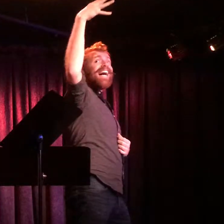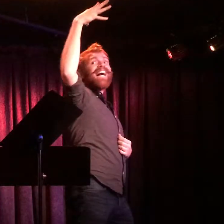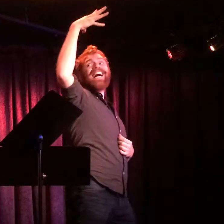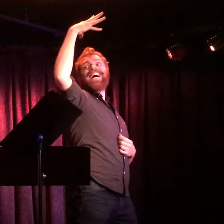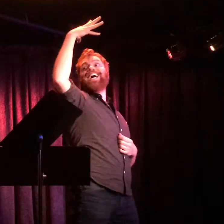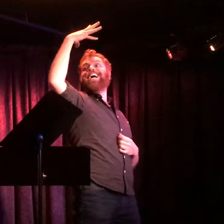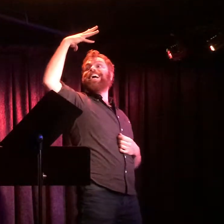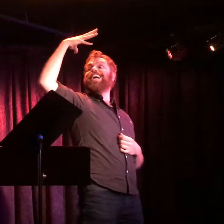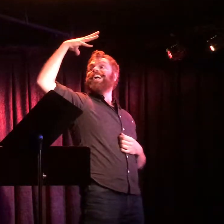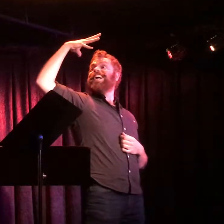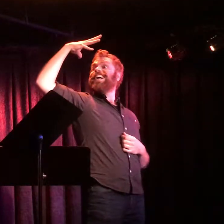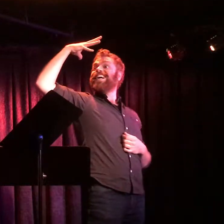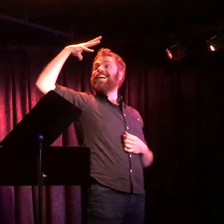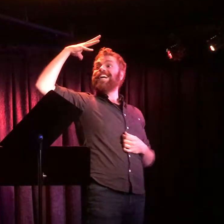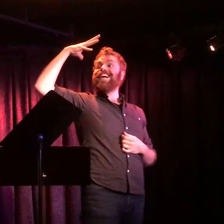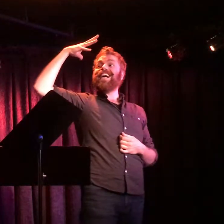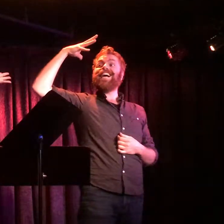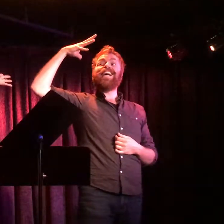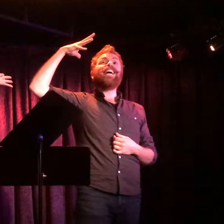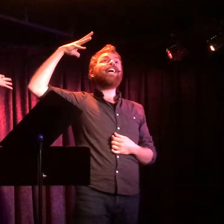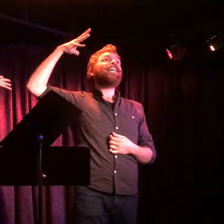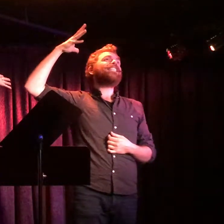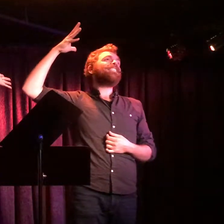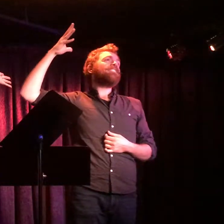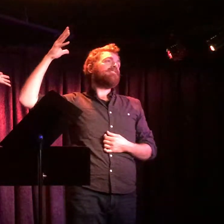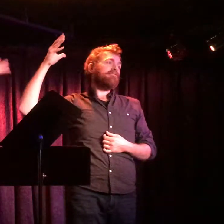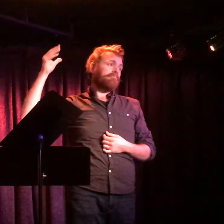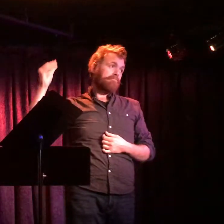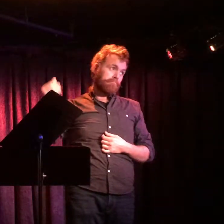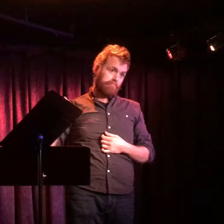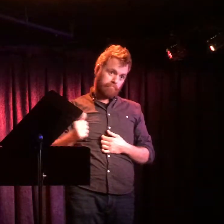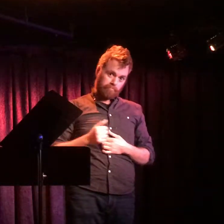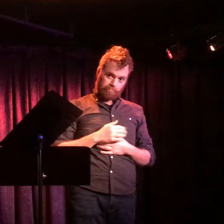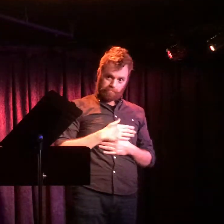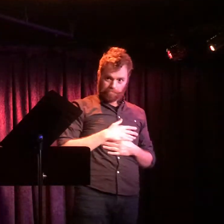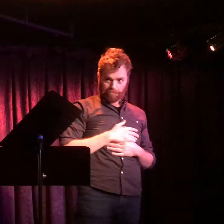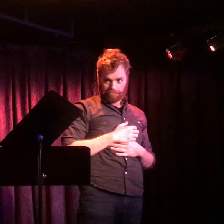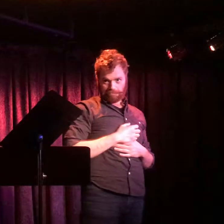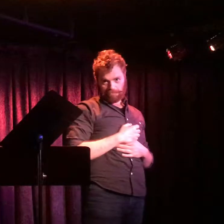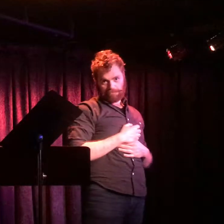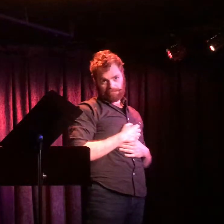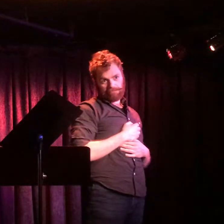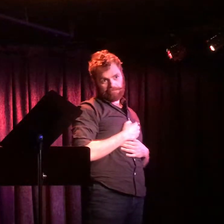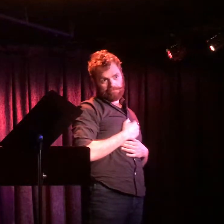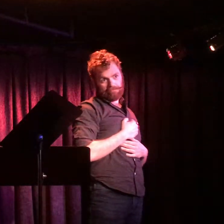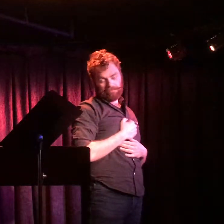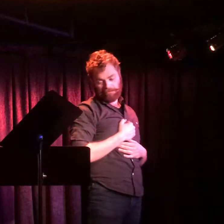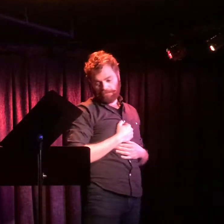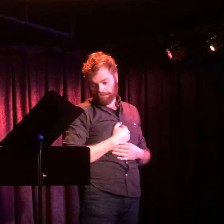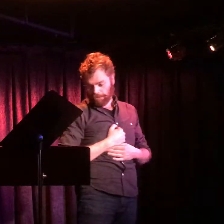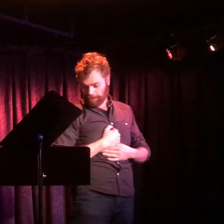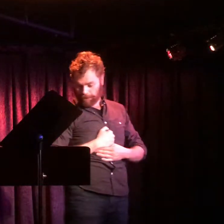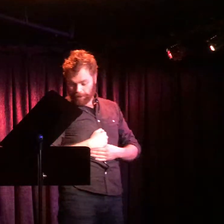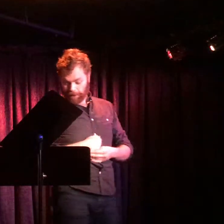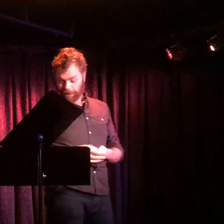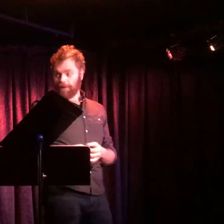Plus a tube of greasepaint and a follow-spot! I'm a Broadway Baby,